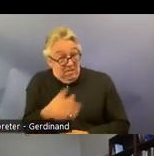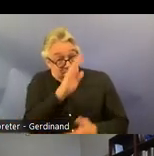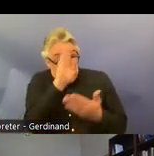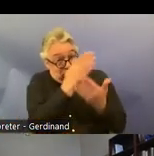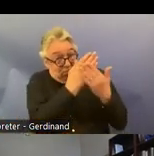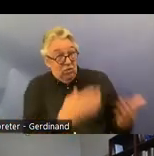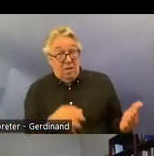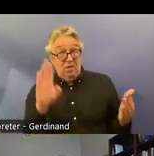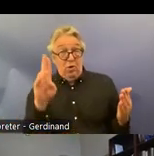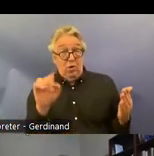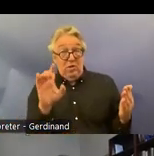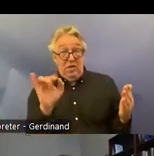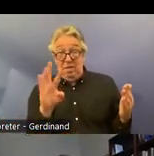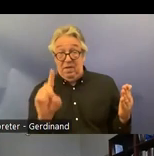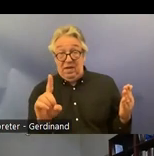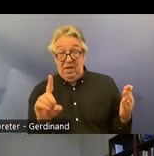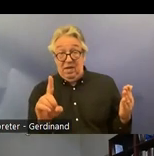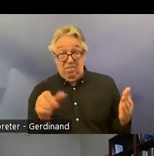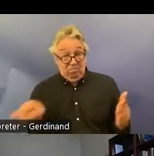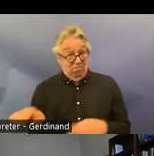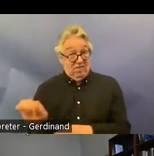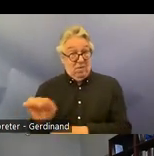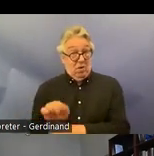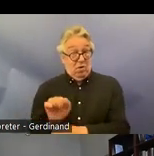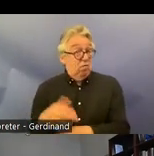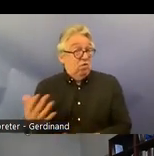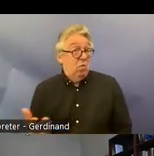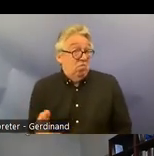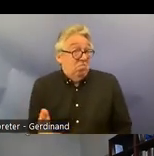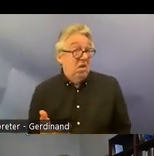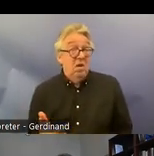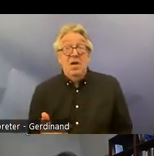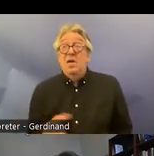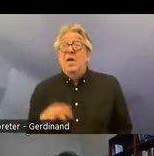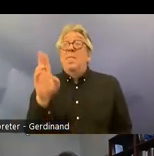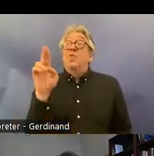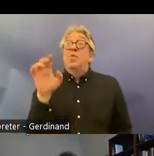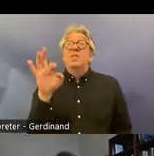um current work and as such the CR incorporation of the crpd would not um